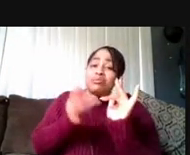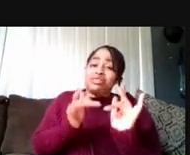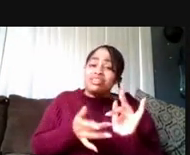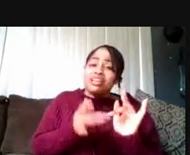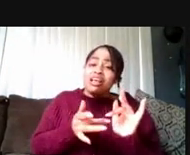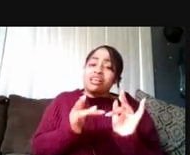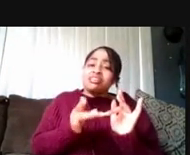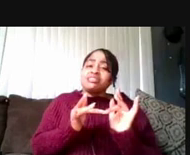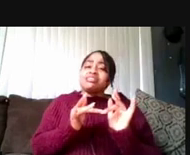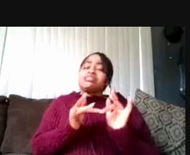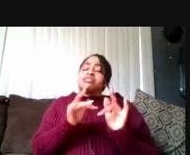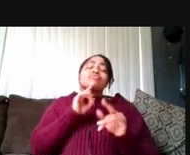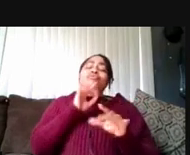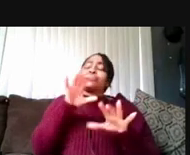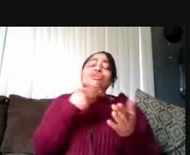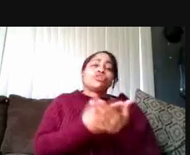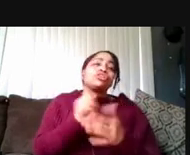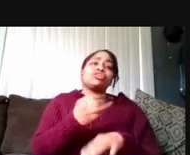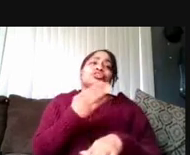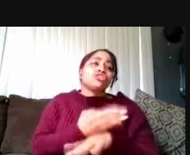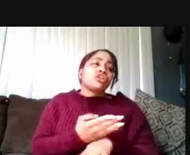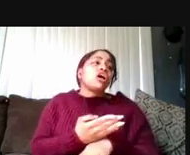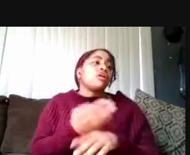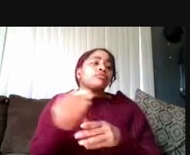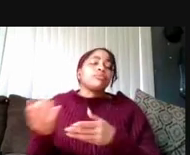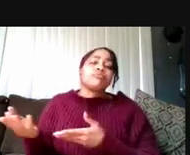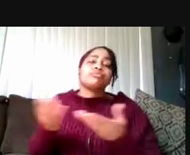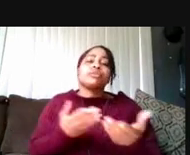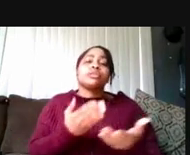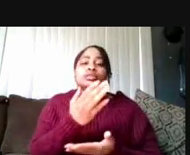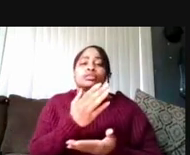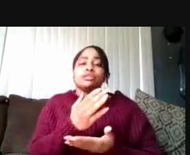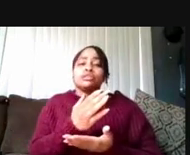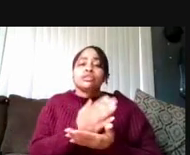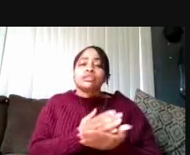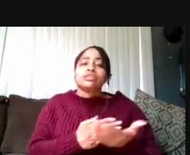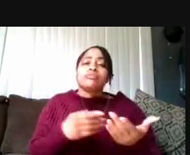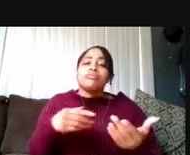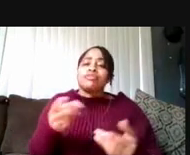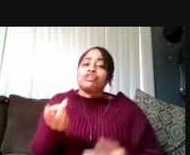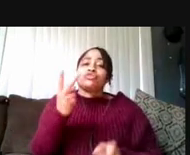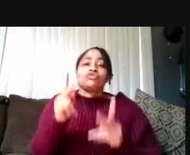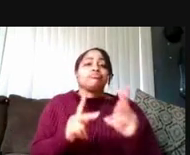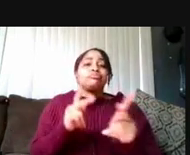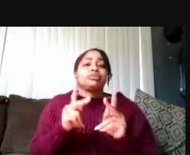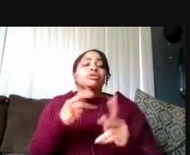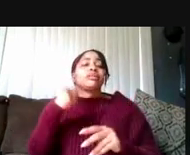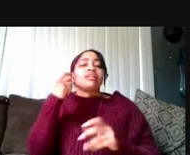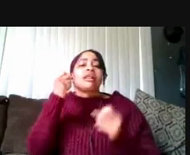they've done a really good job of trying to bring some of this to people. And I think a lot of universities have had to pivot